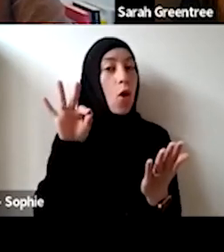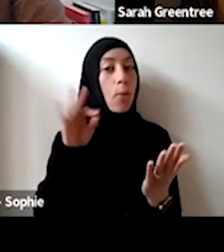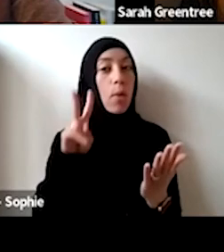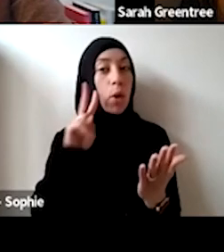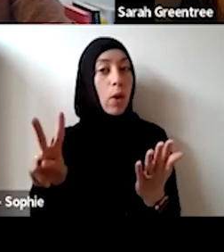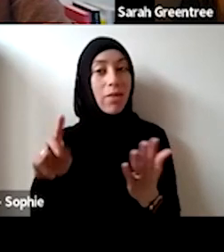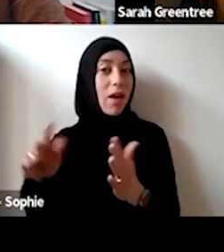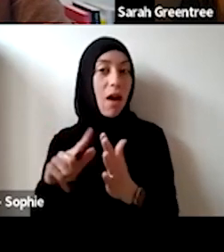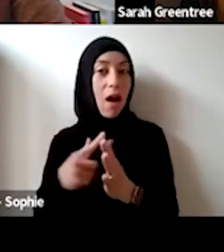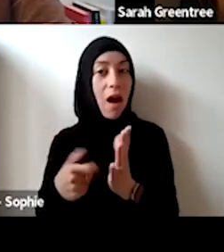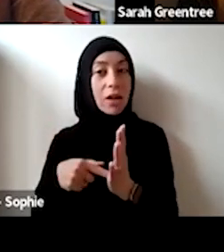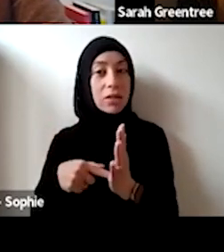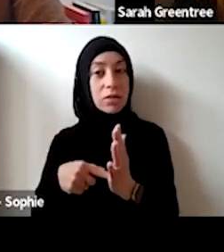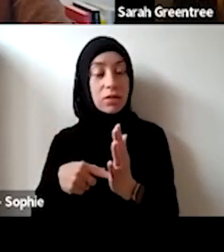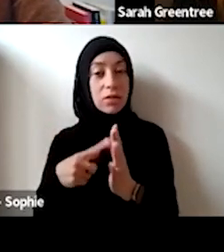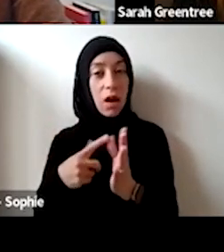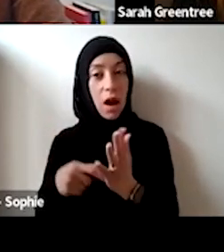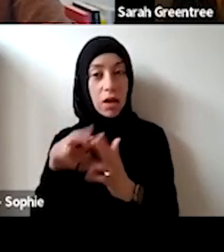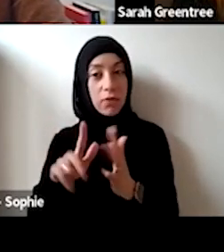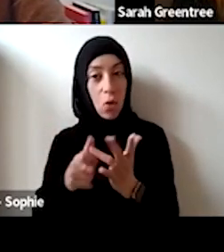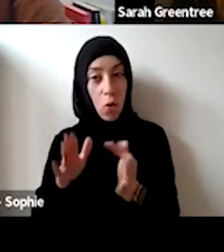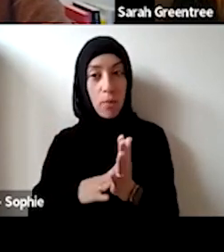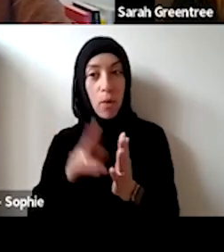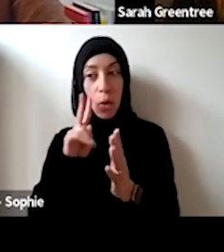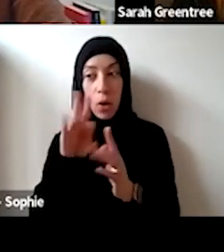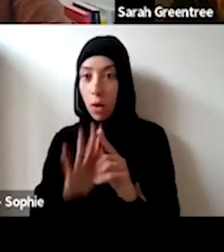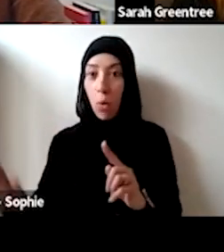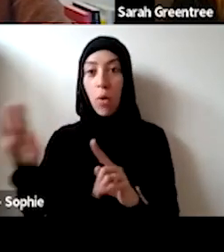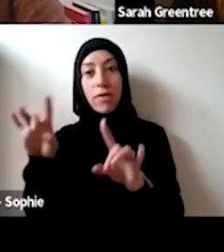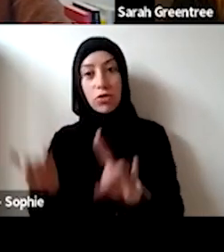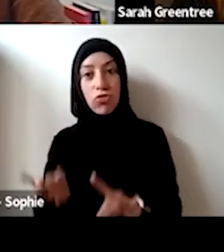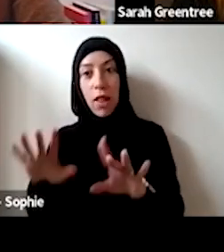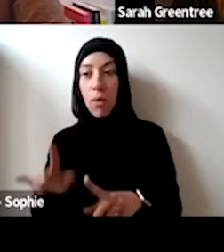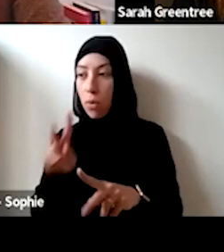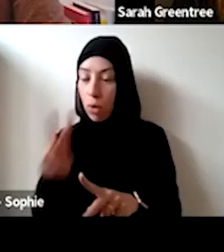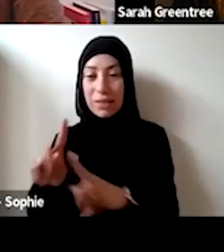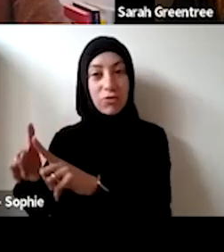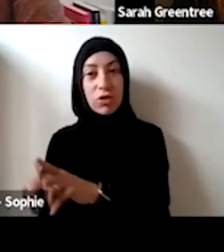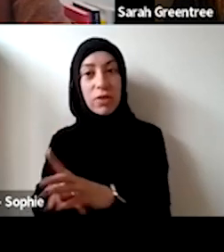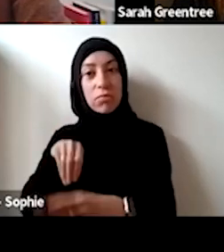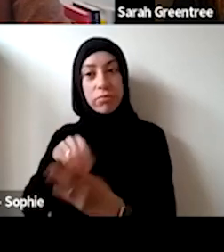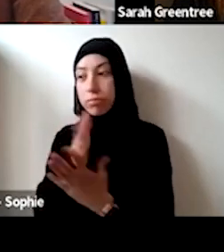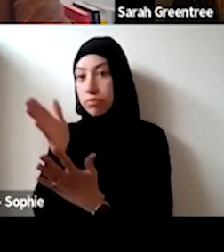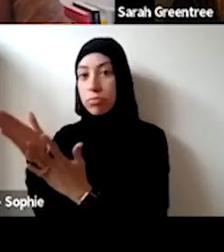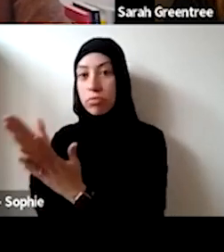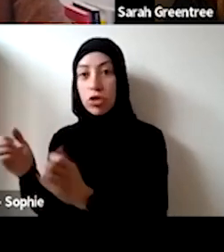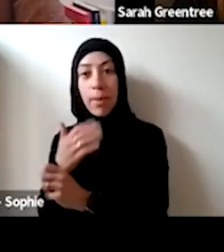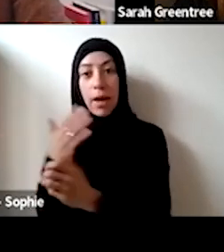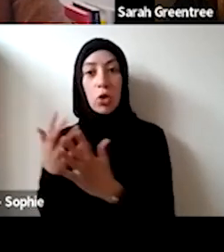we will So not necessarily it just the best year why's look across communities of interest, we will look across geographically to try and do our best. that get up, we will look across artform, we will look across communities of interest, and